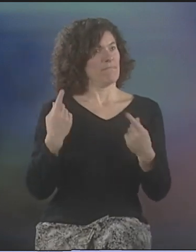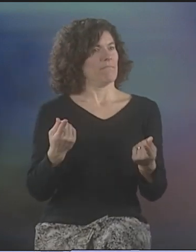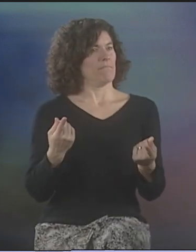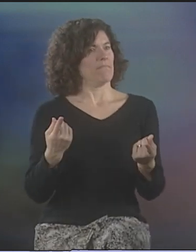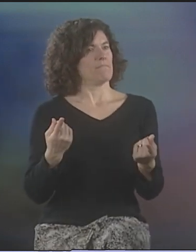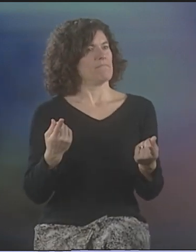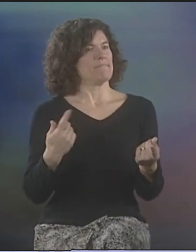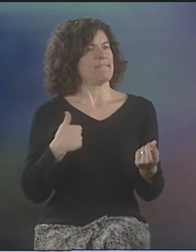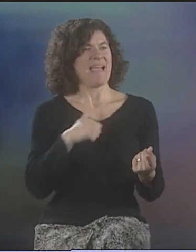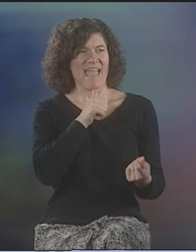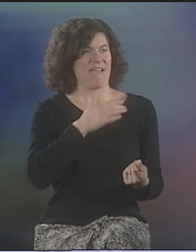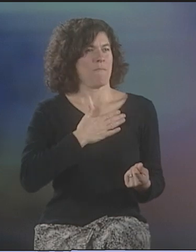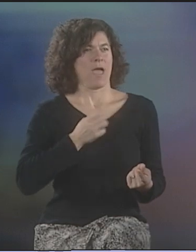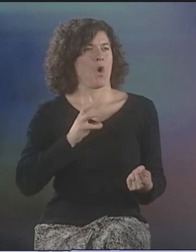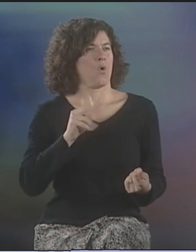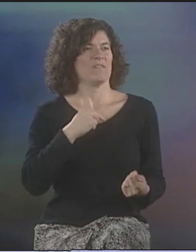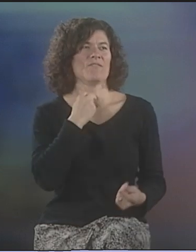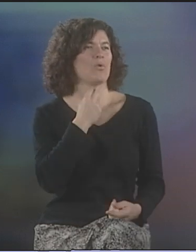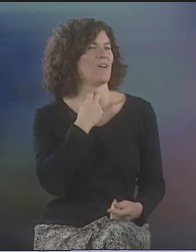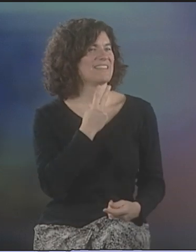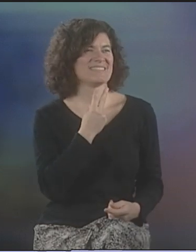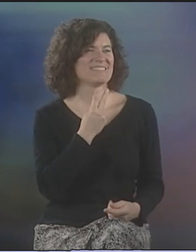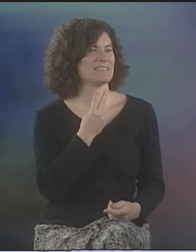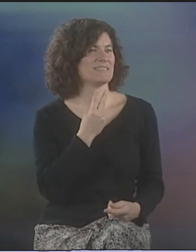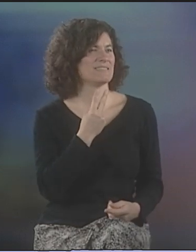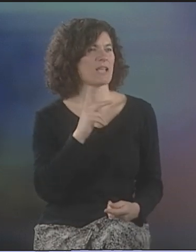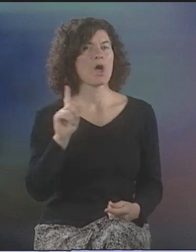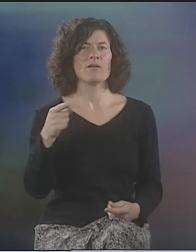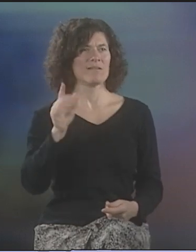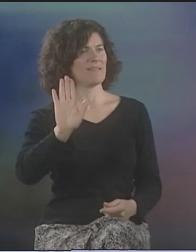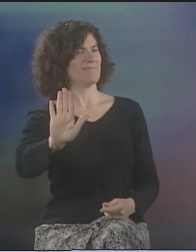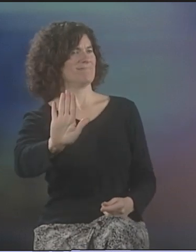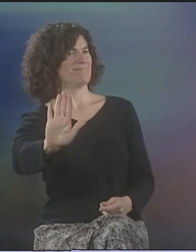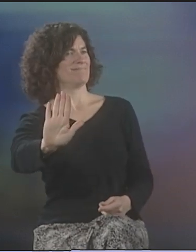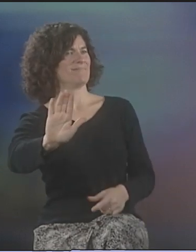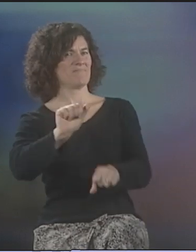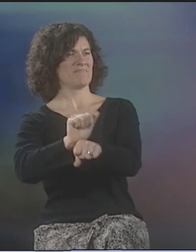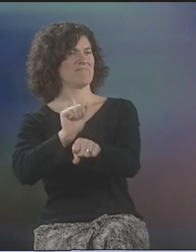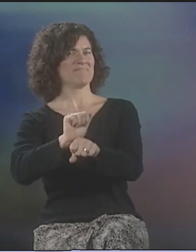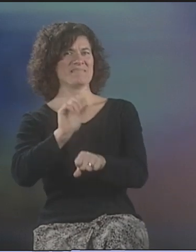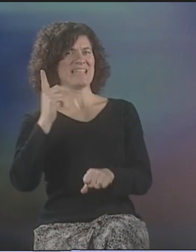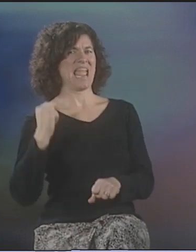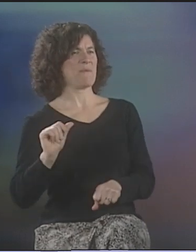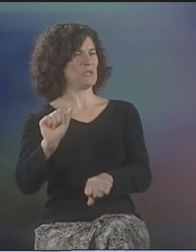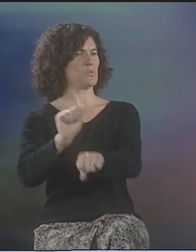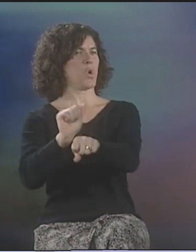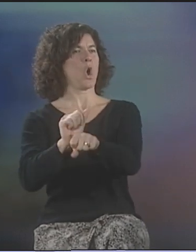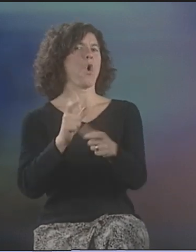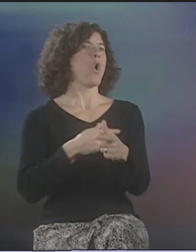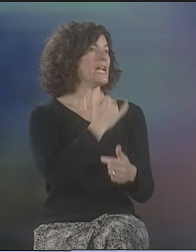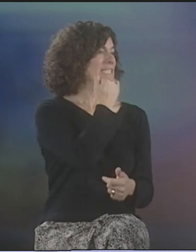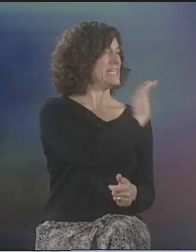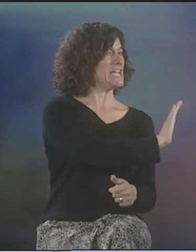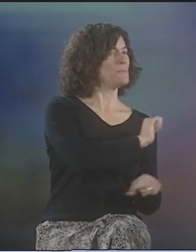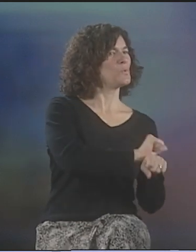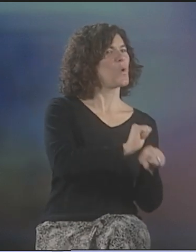I HAD BEEN INTERPRETING SOMETHING, BECAUSE, YOU KNOW, I HAD-- HADN'T BEEN USING MY OWN VOICE IN INTERPRETING WORK.